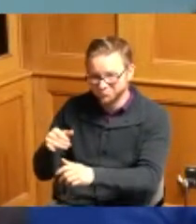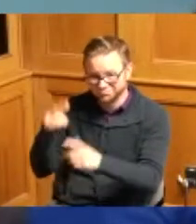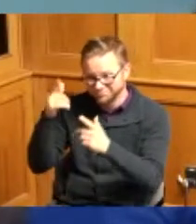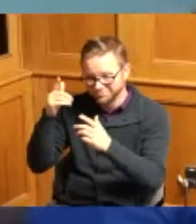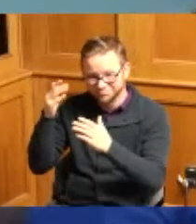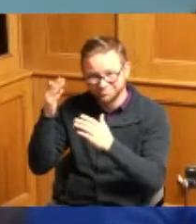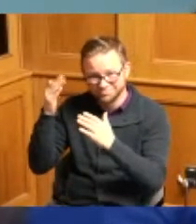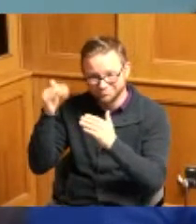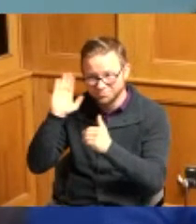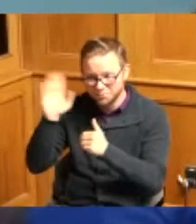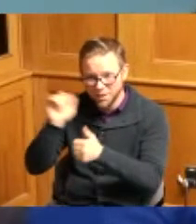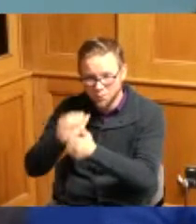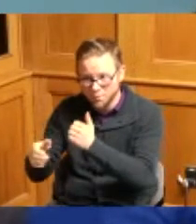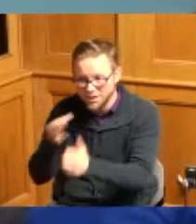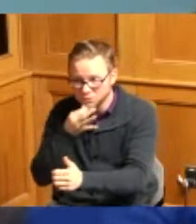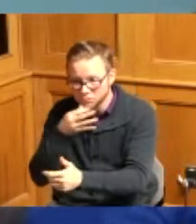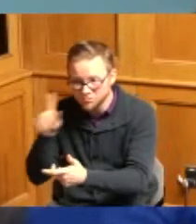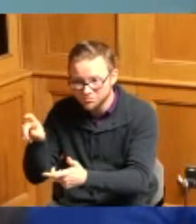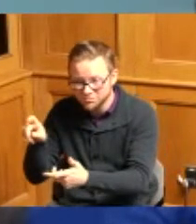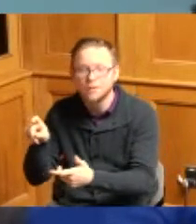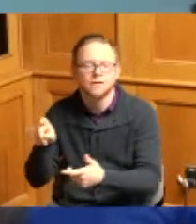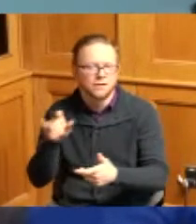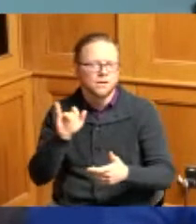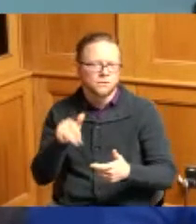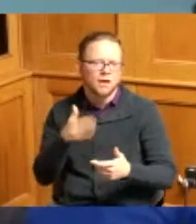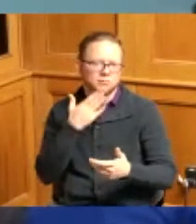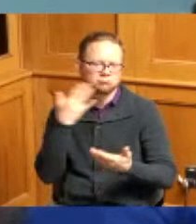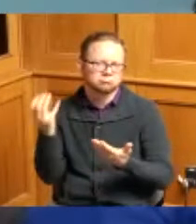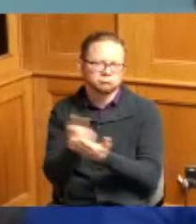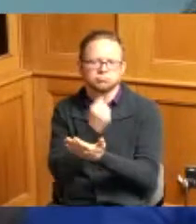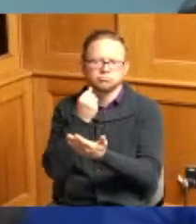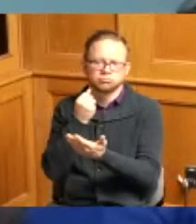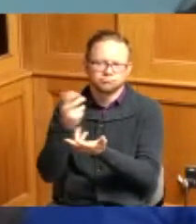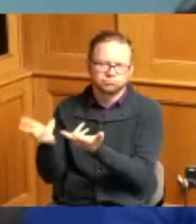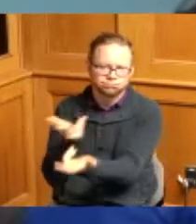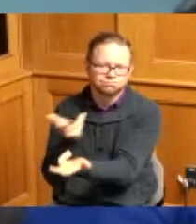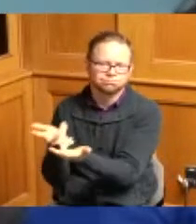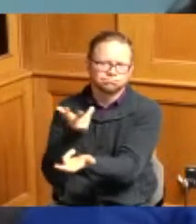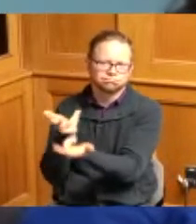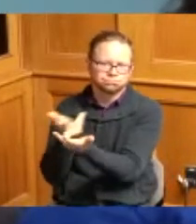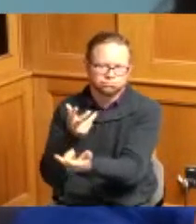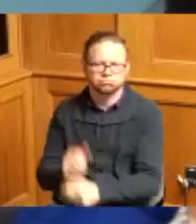so it gave us a great opportunity to have I think very good dialogue and I thought we had a good